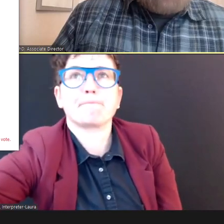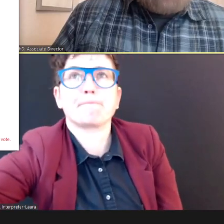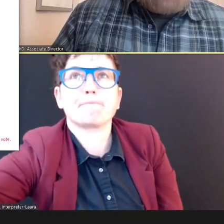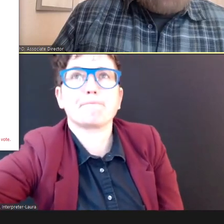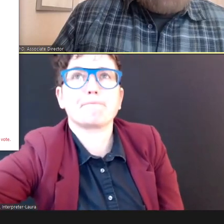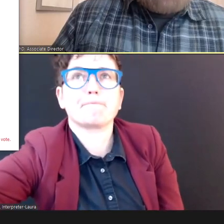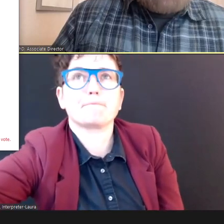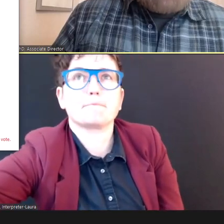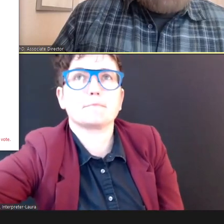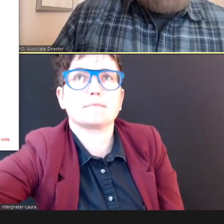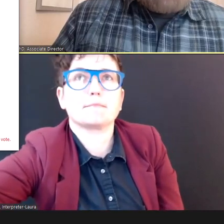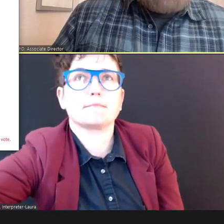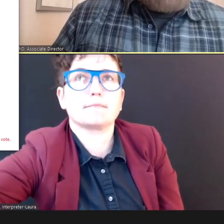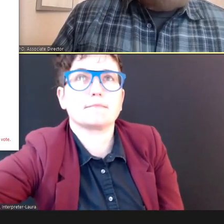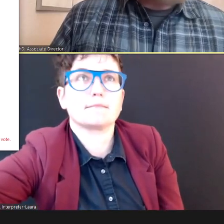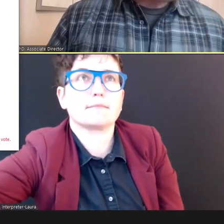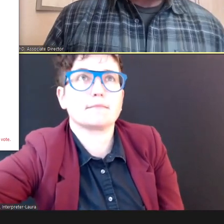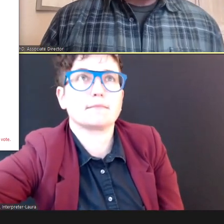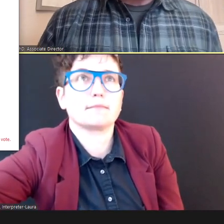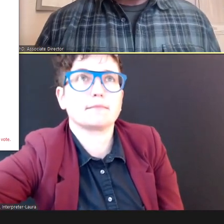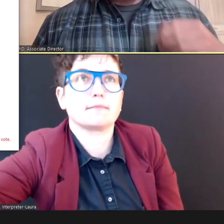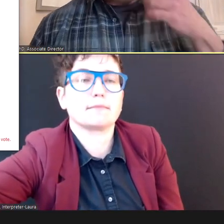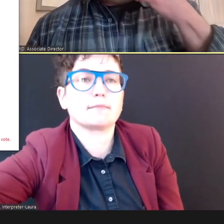Okay.